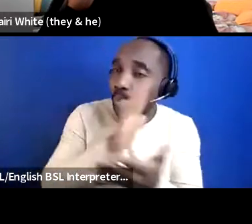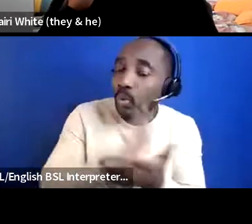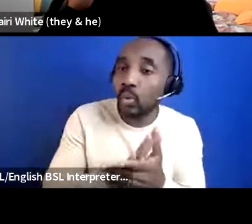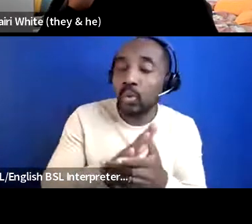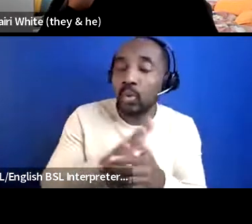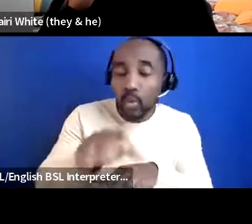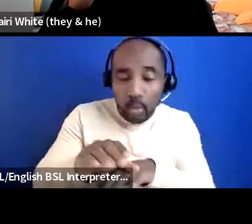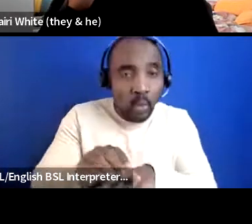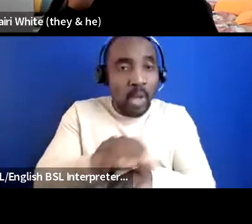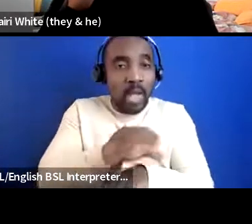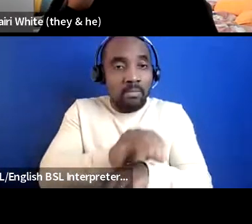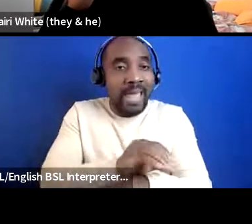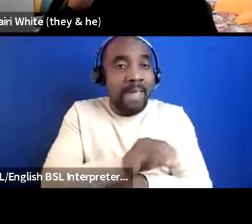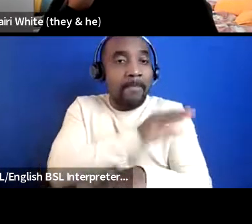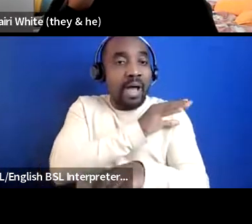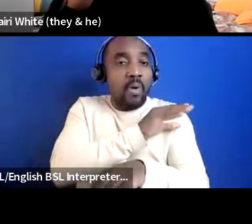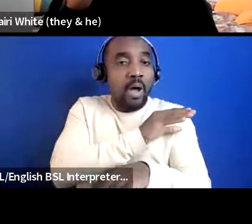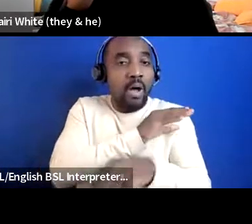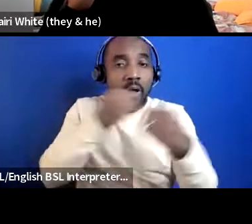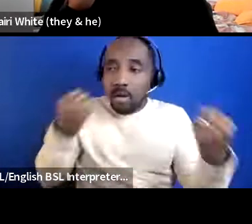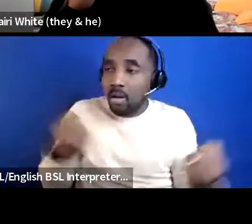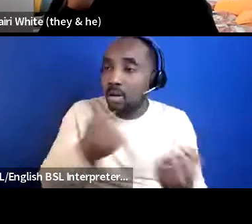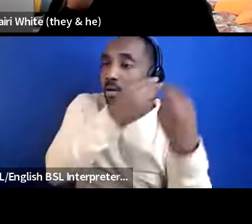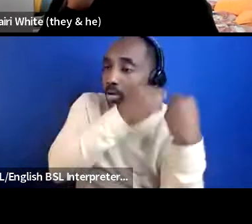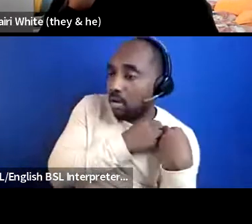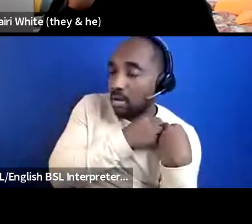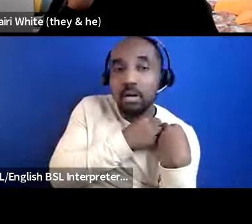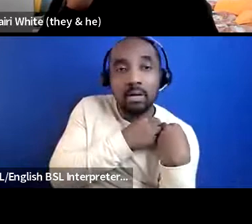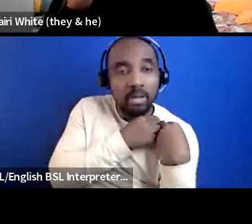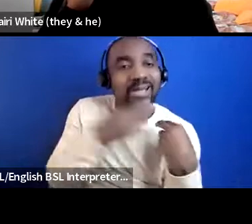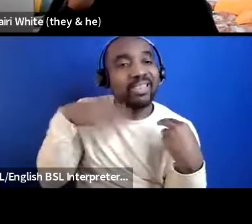they then want to give back to the community and one of the ways they want to give back